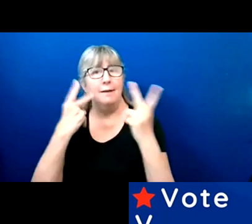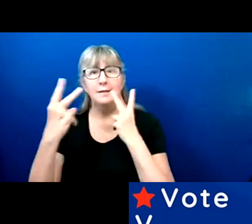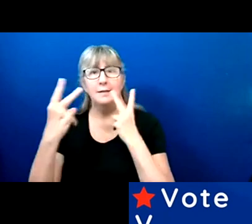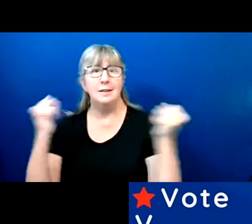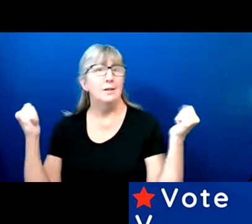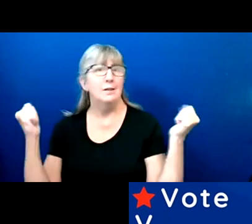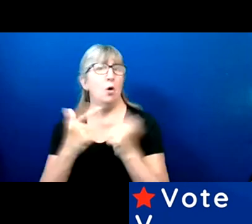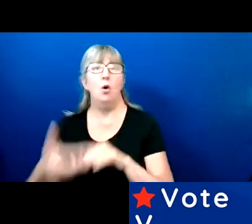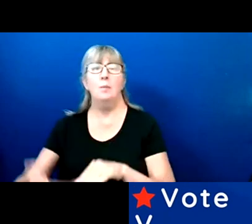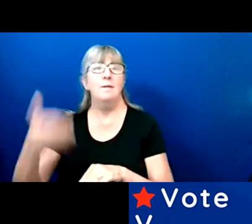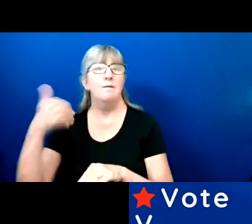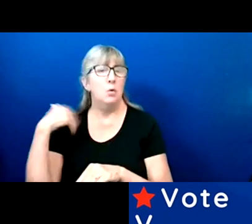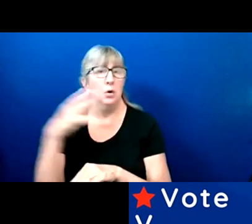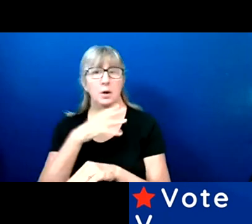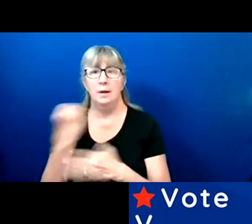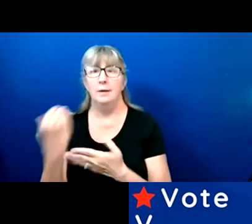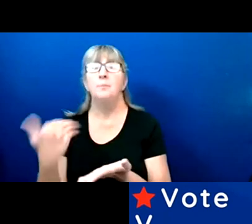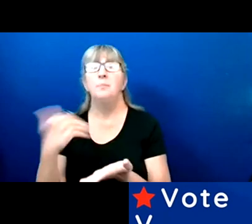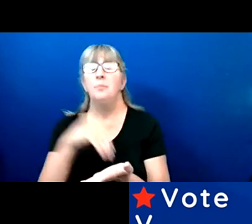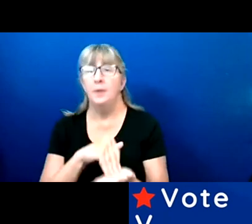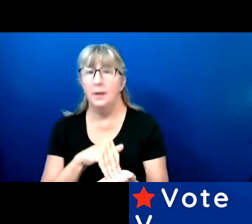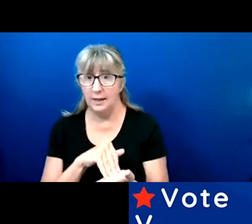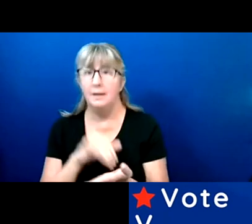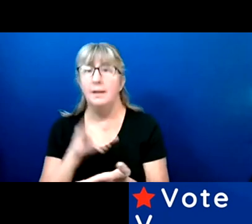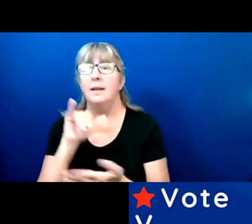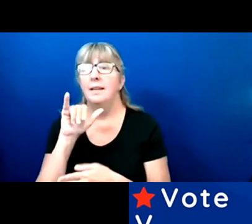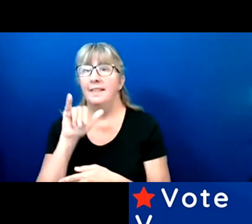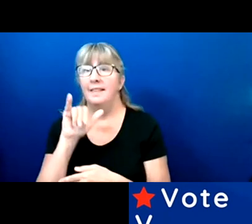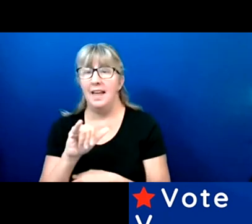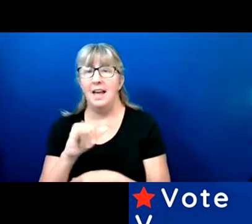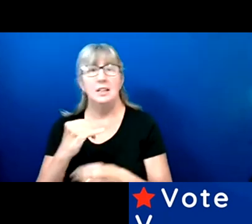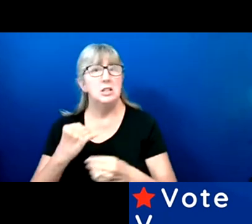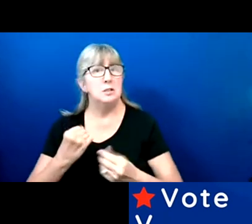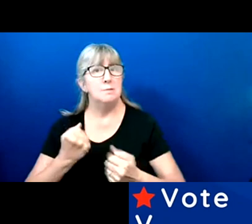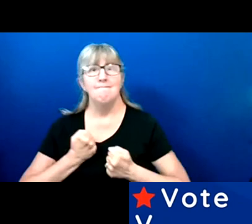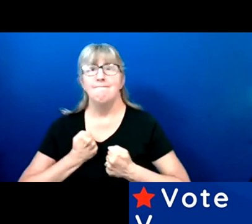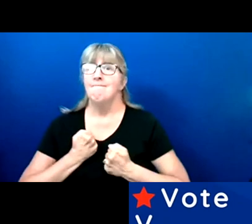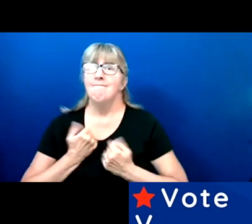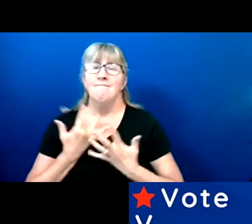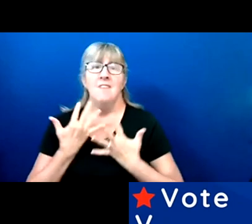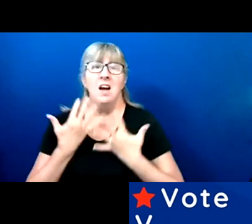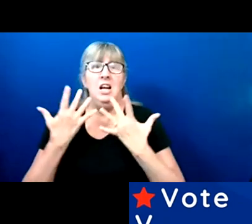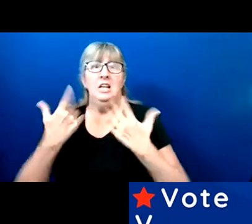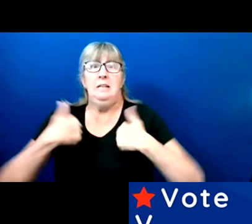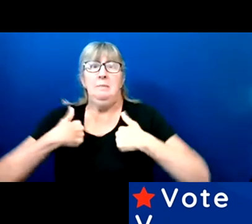And, again, that is the fire that burns in me because I'm not going back.